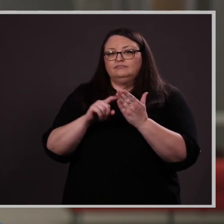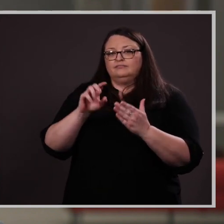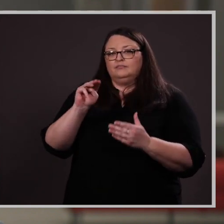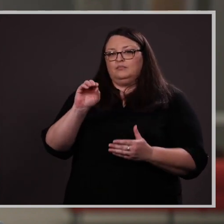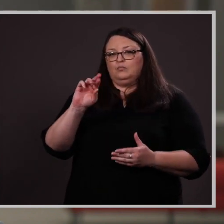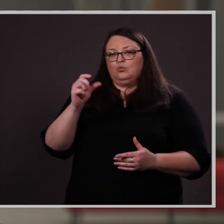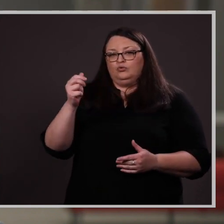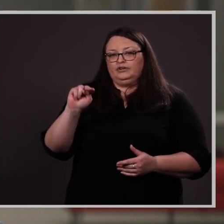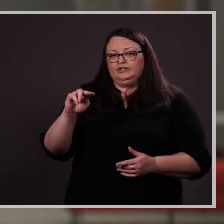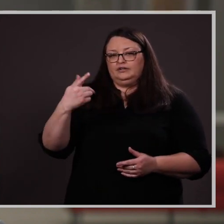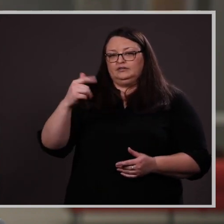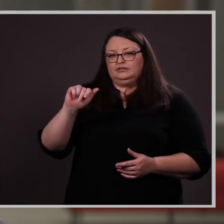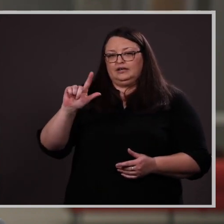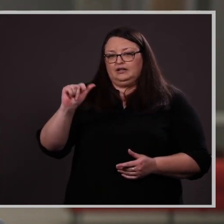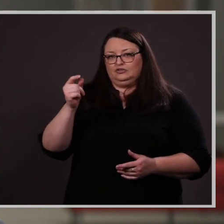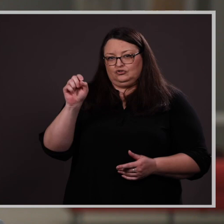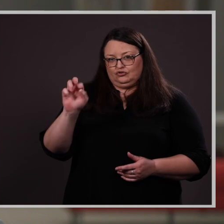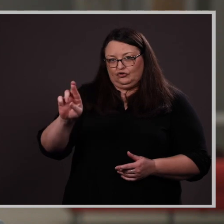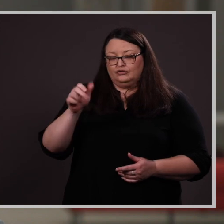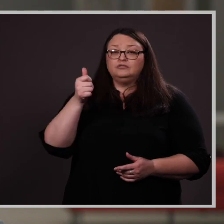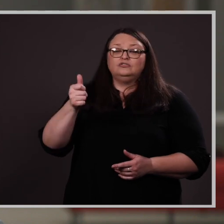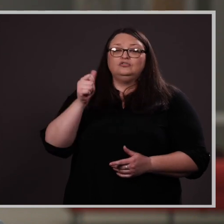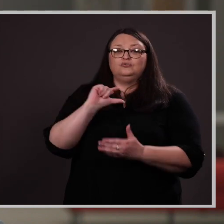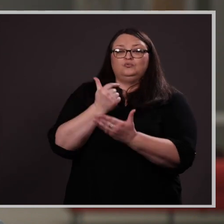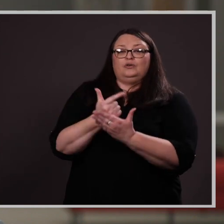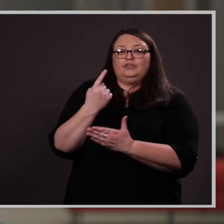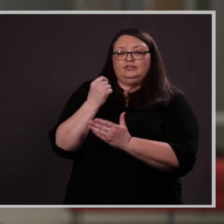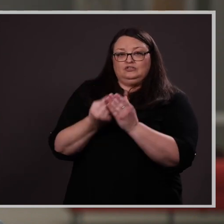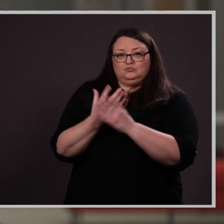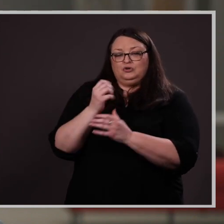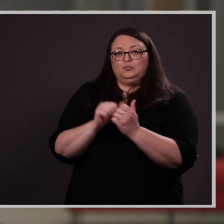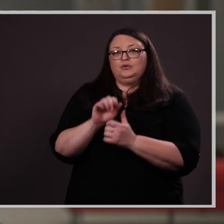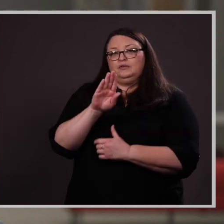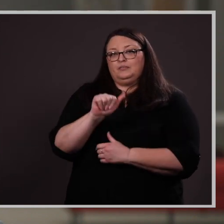Gallagher. Morgan is graduating this spring with a bachelor’s